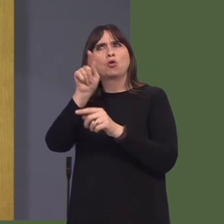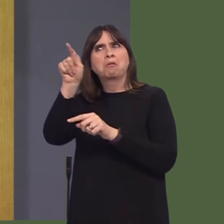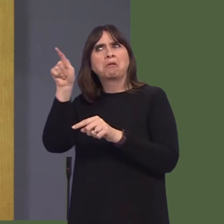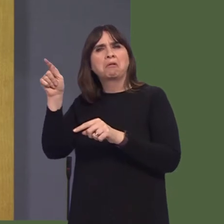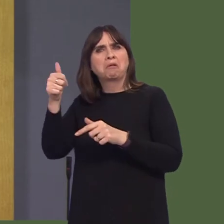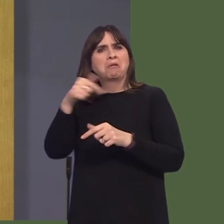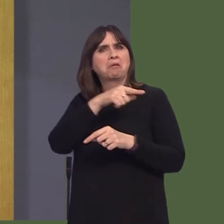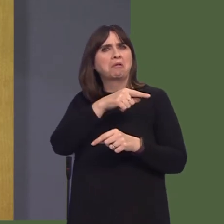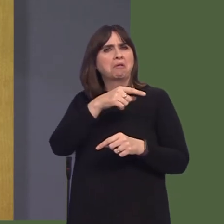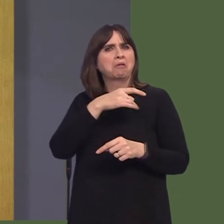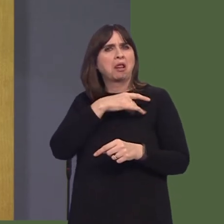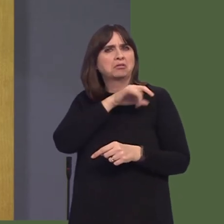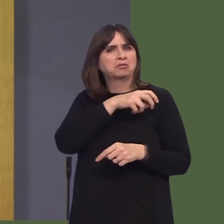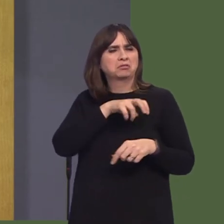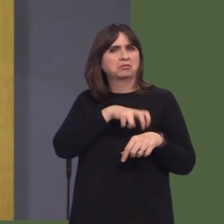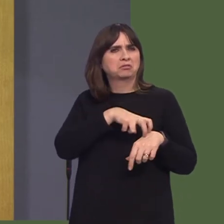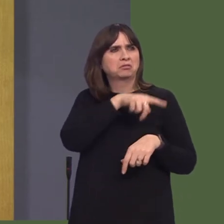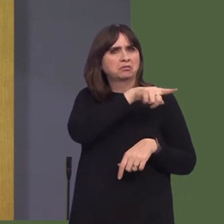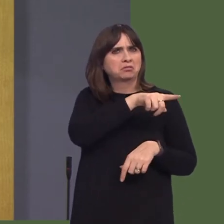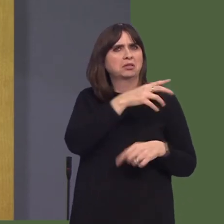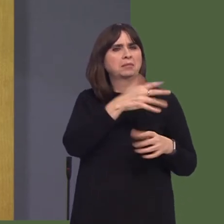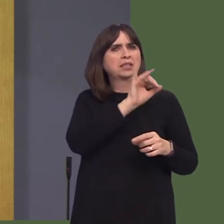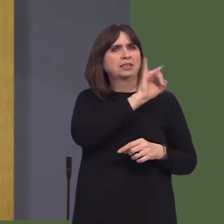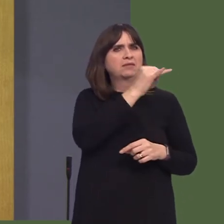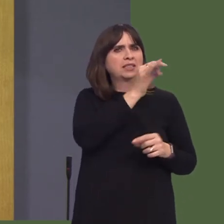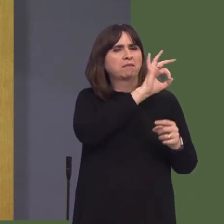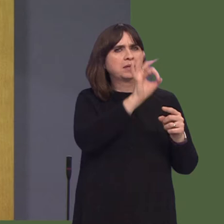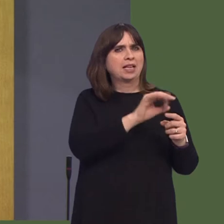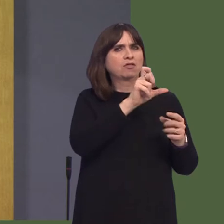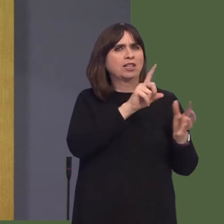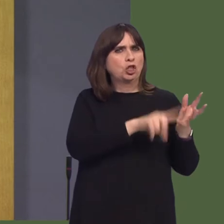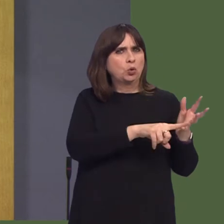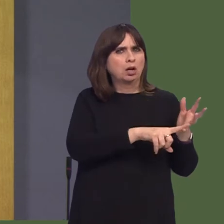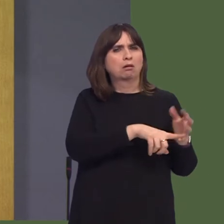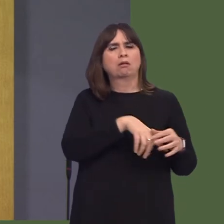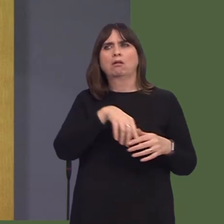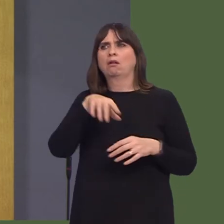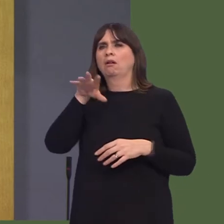I recently had the great pleasure of officially opening the new refurbished buildings at Ysgol